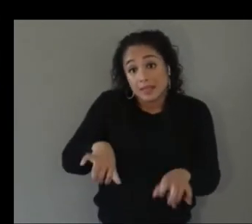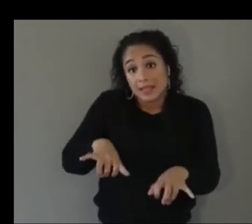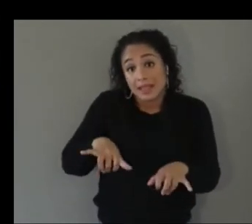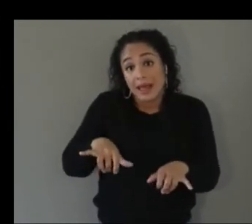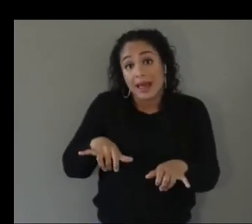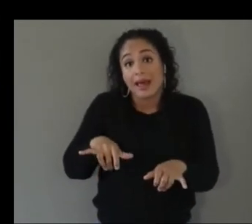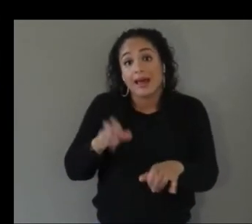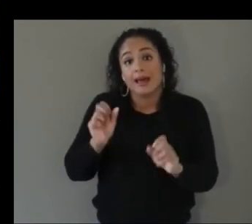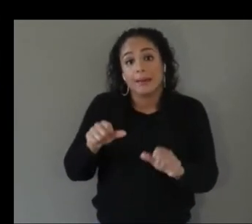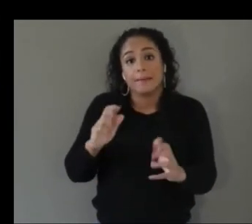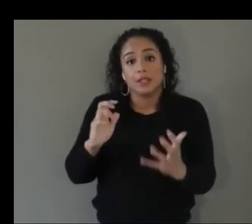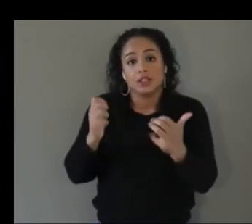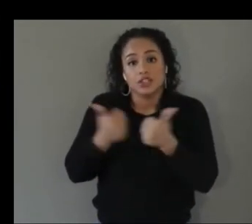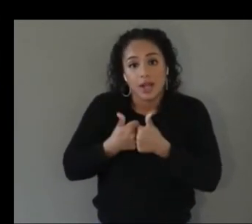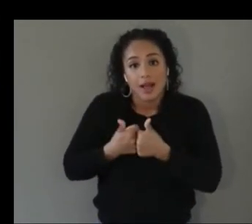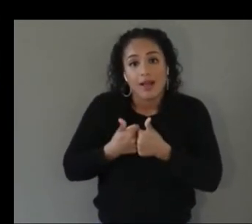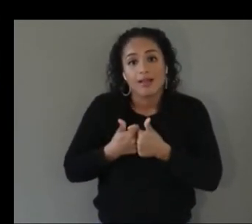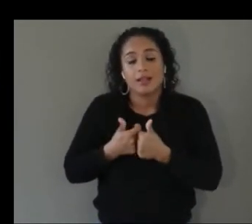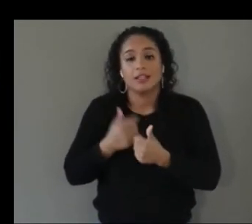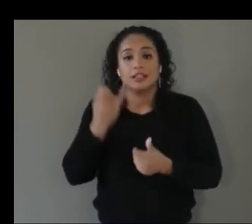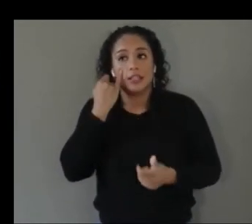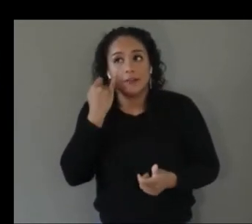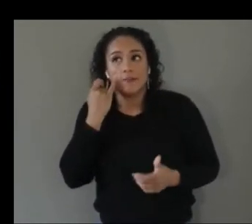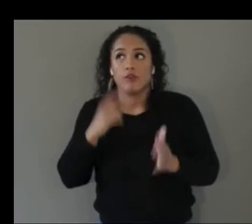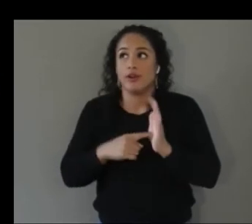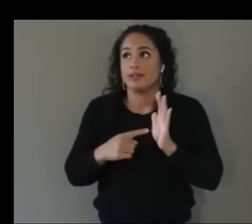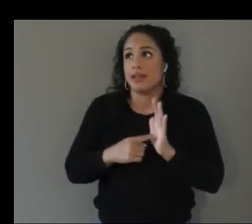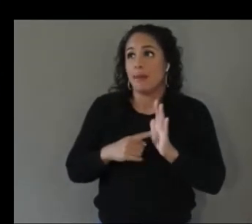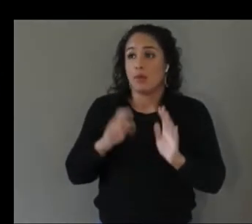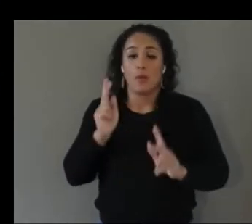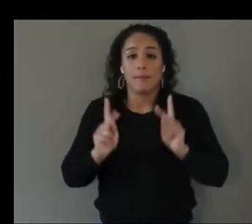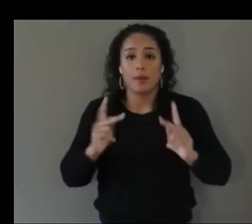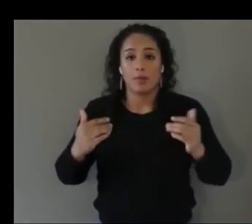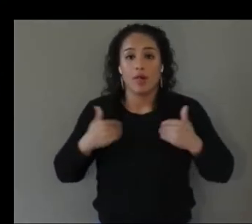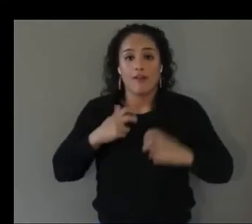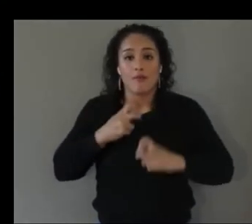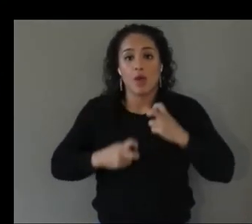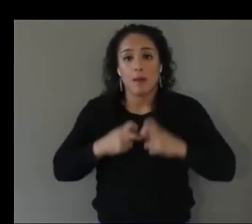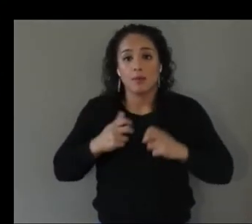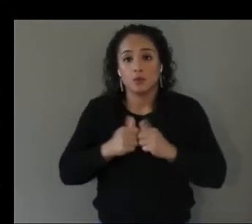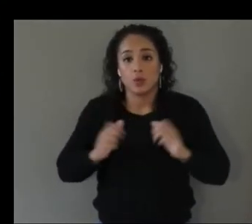their arms above their chest for example the systems themselves require you to kind of tighten